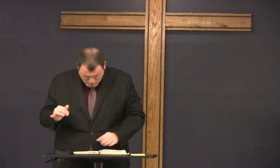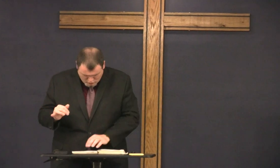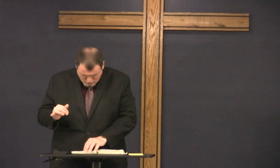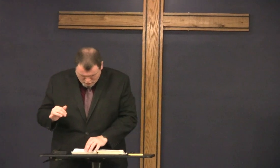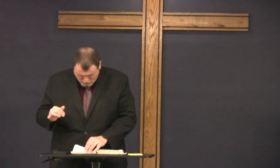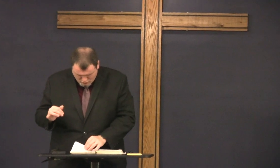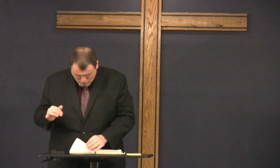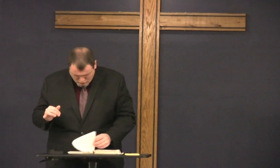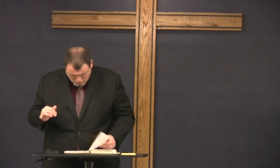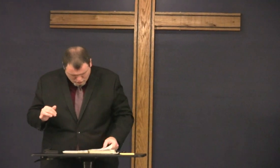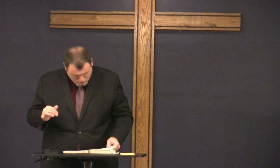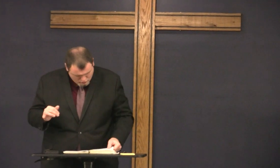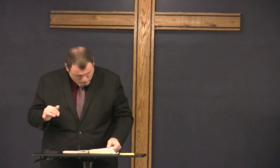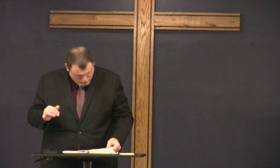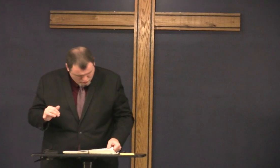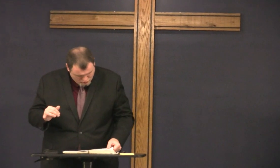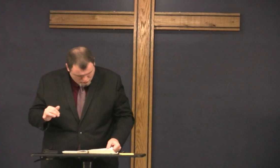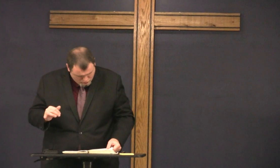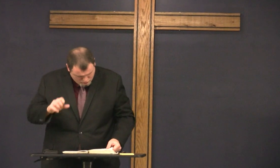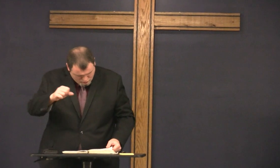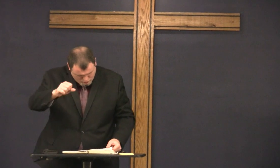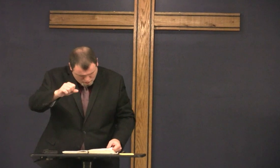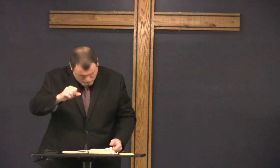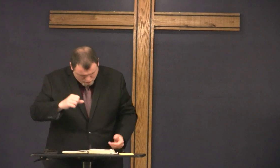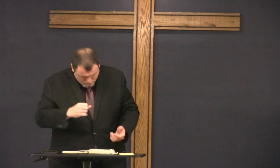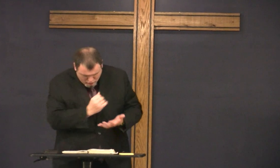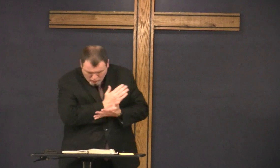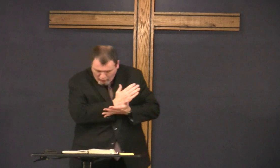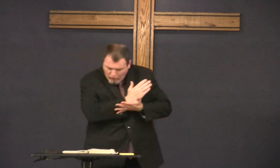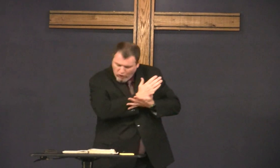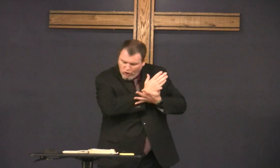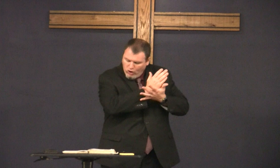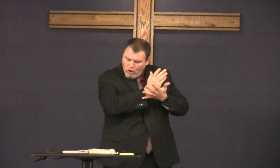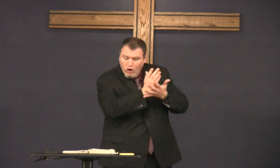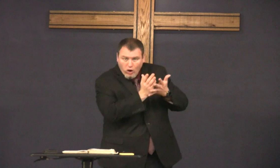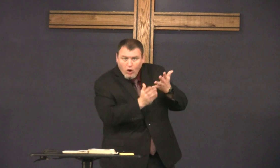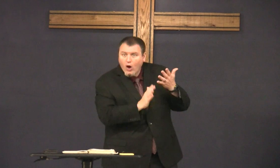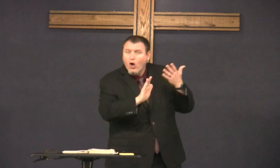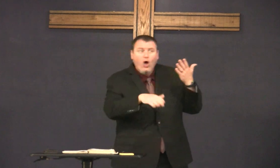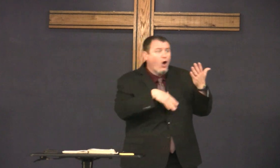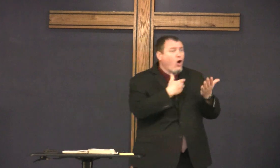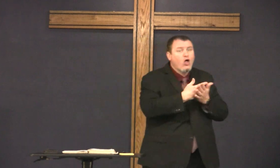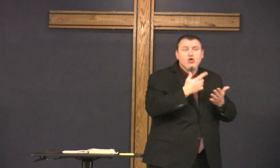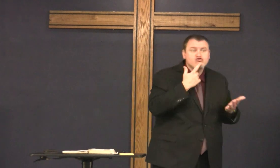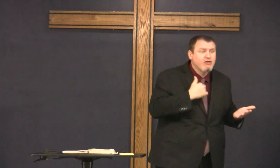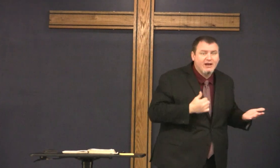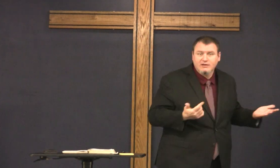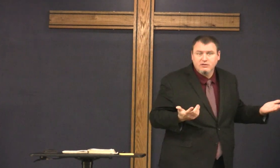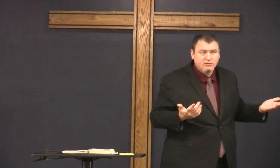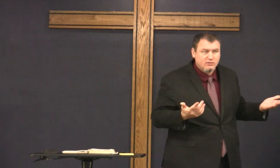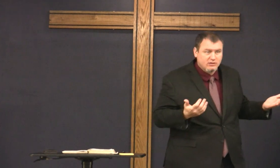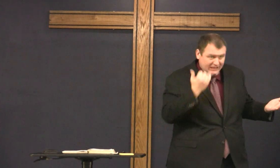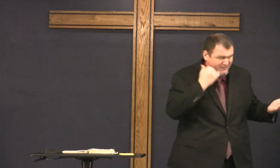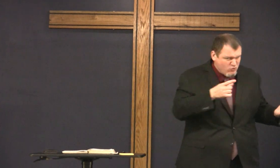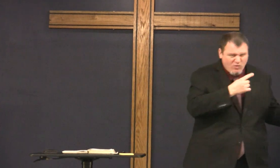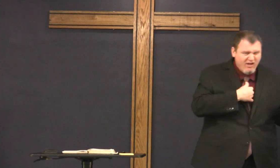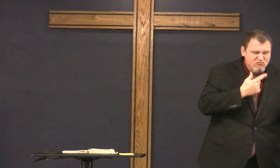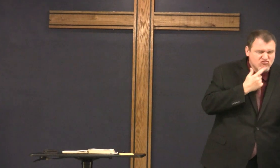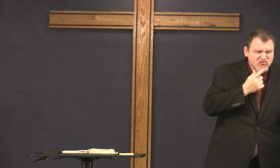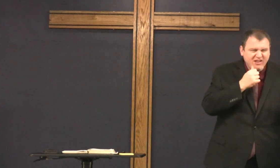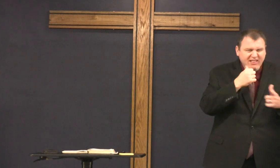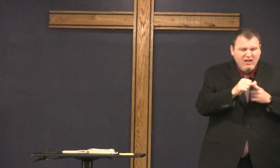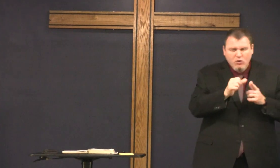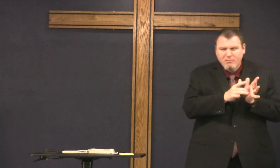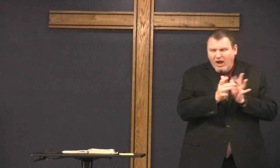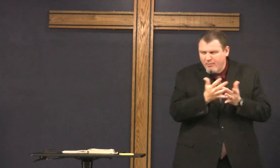and I think 17 2. yeah all the way through are all red if you have red